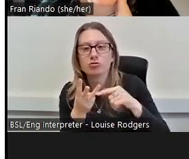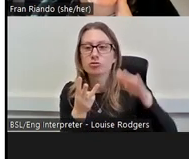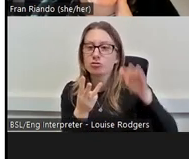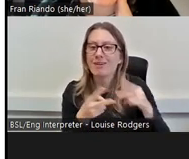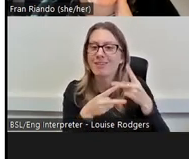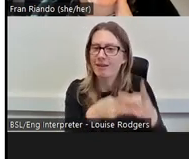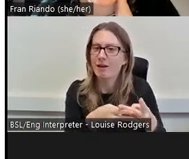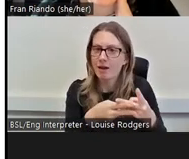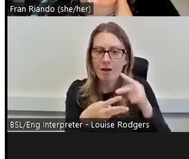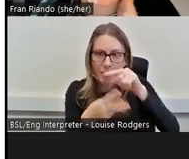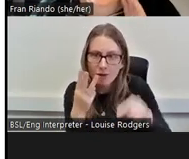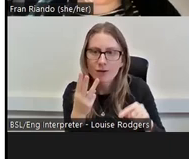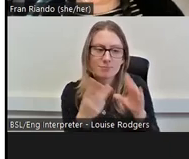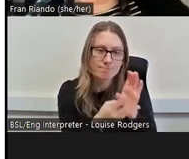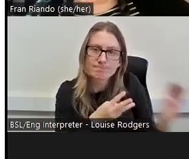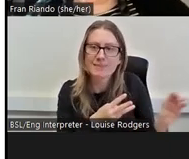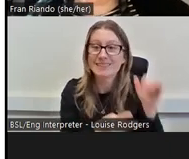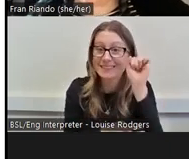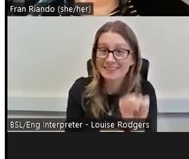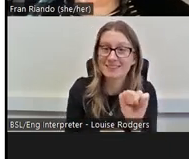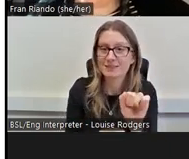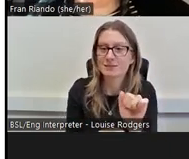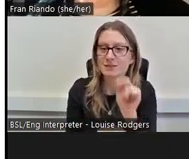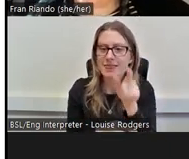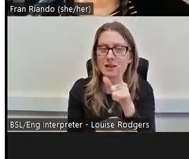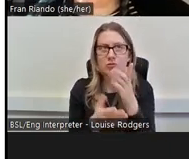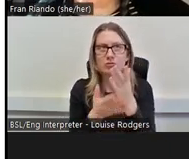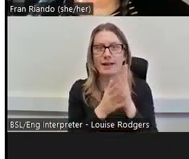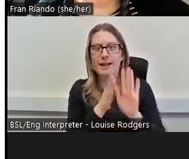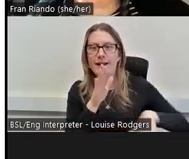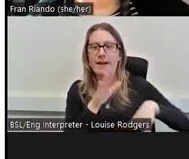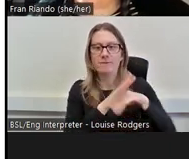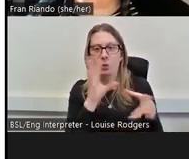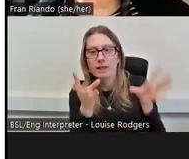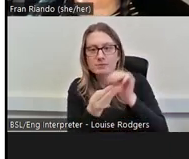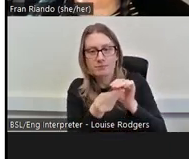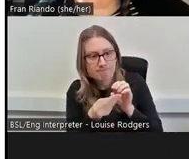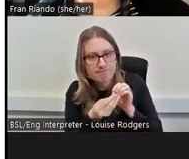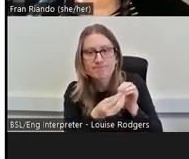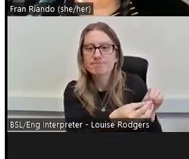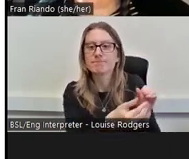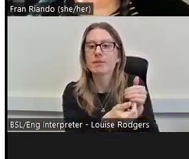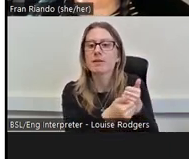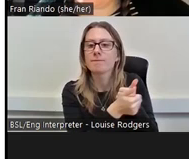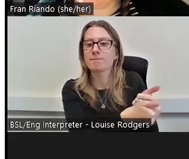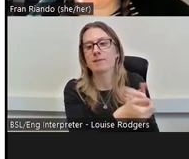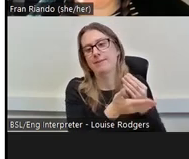you know, it's that wrap around isn't it, wrap around financial support so the time that they're